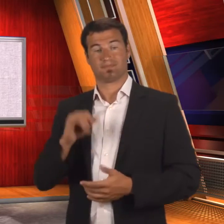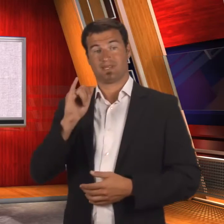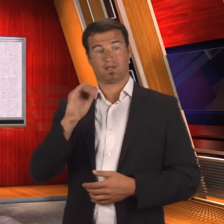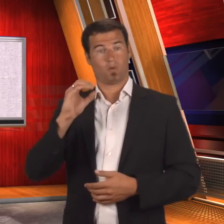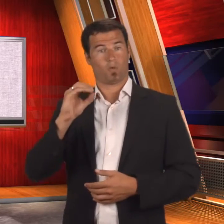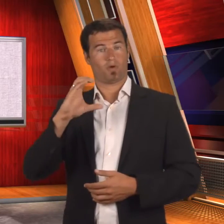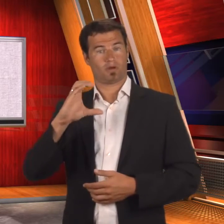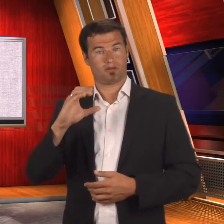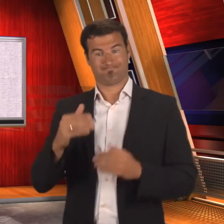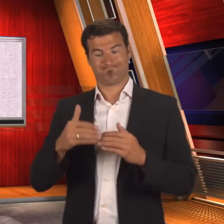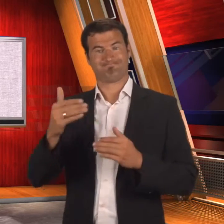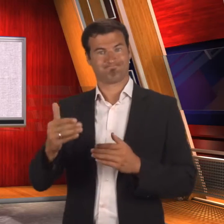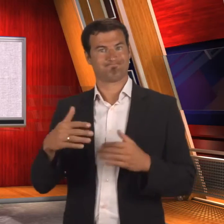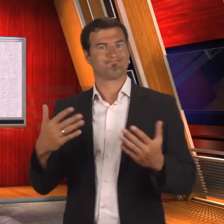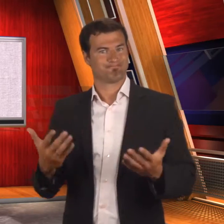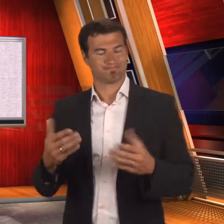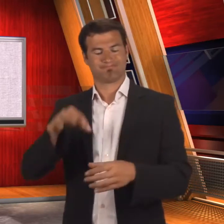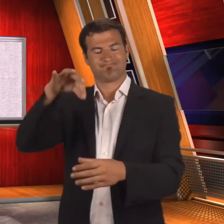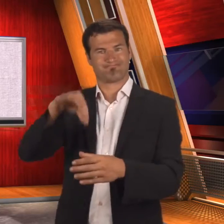next month, September.